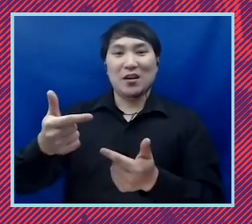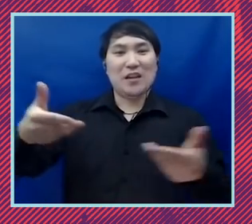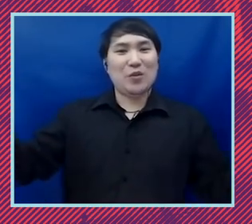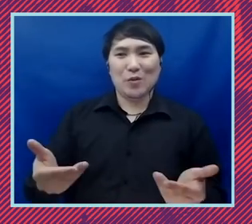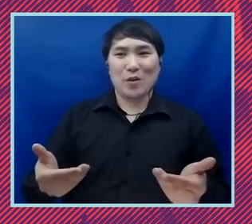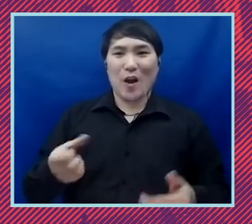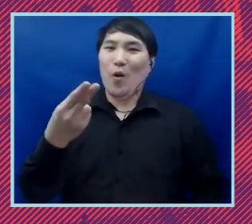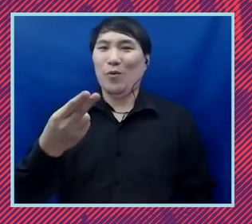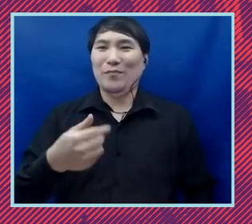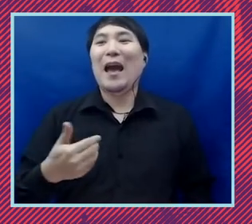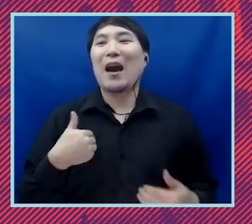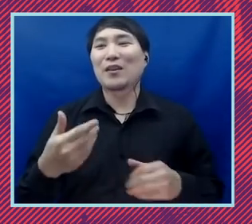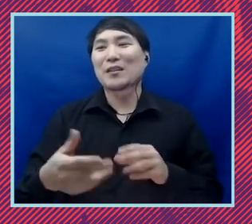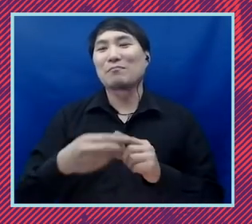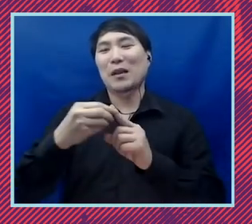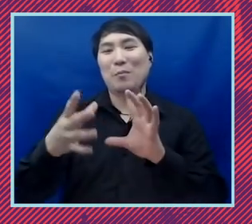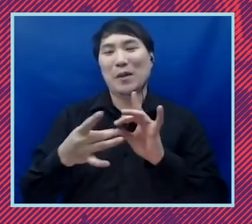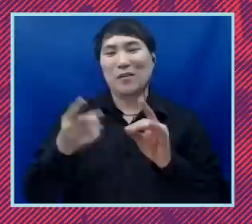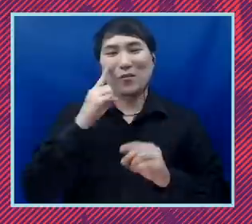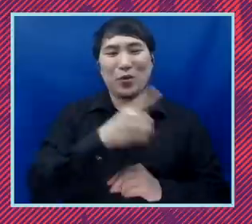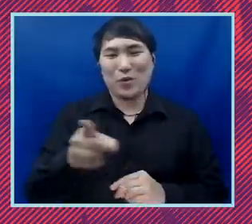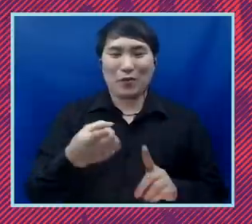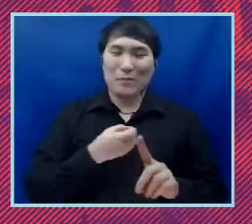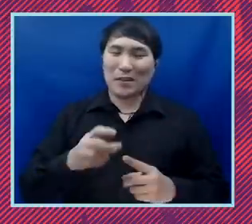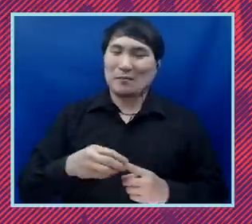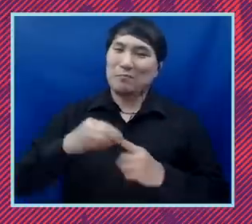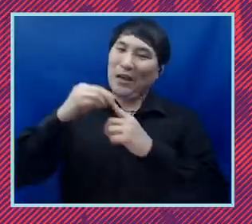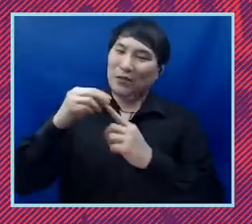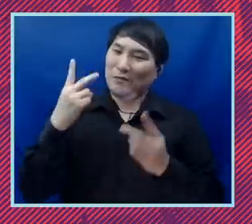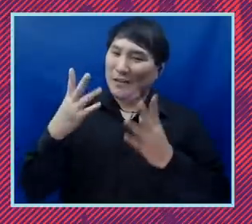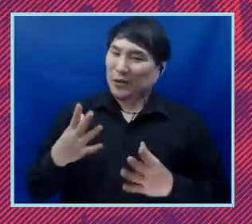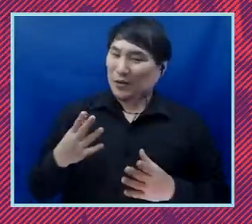have a special message for you from a very special guest at the very end. They wanted me to make sure